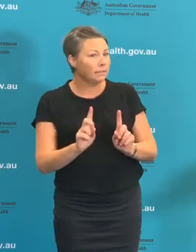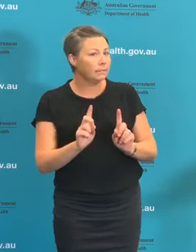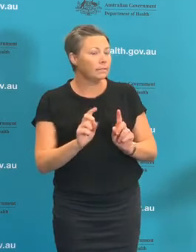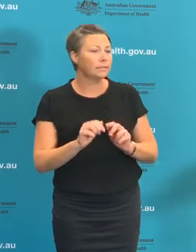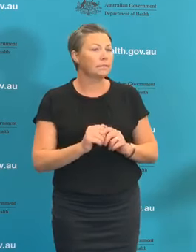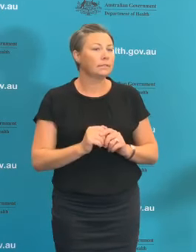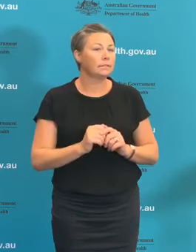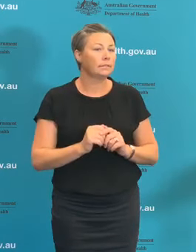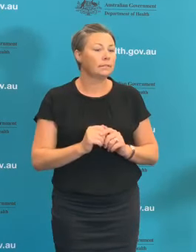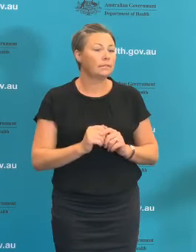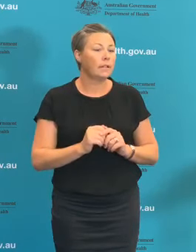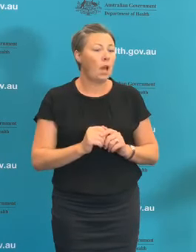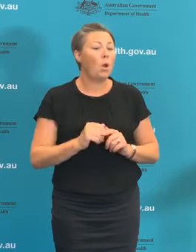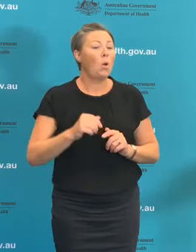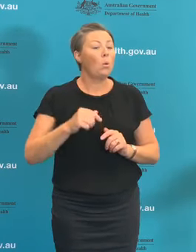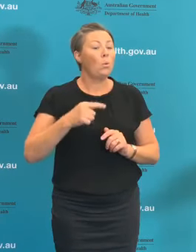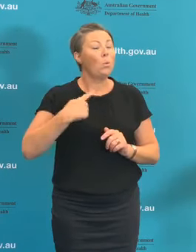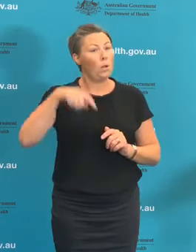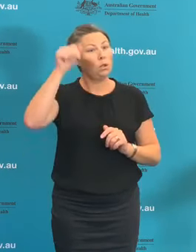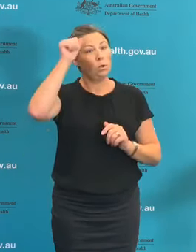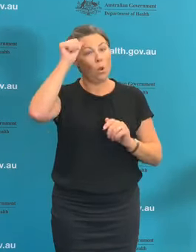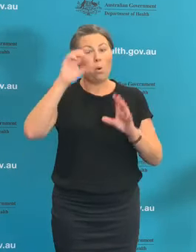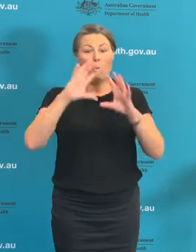acknowledge that the World Health Organisation has a really important role